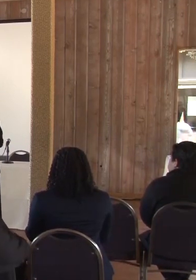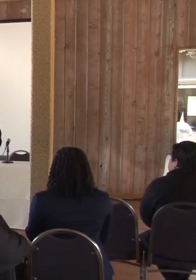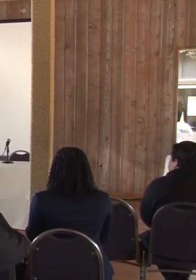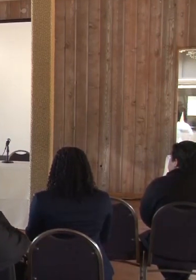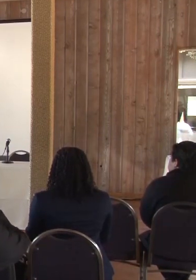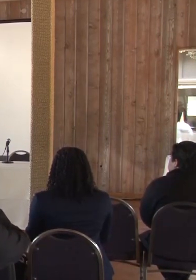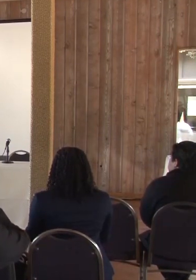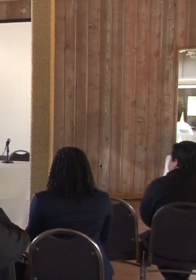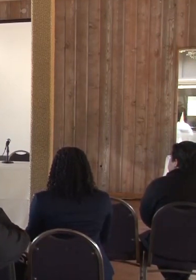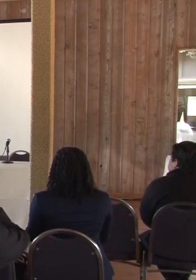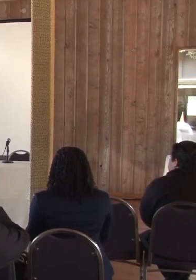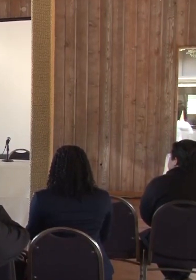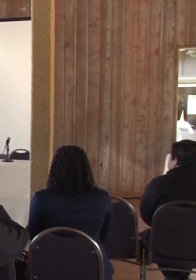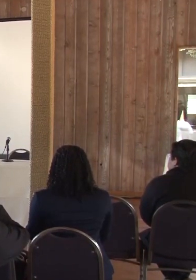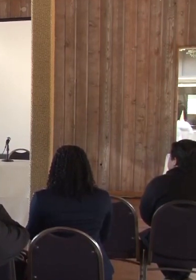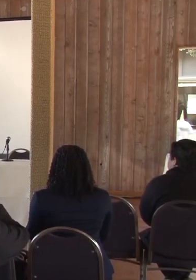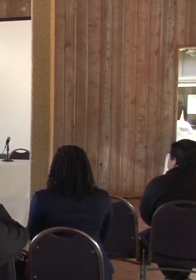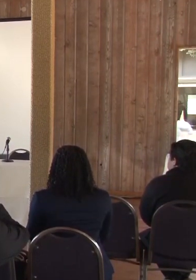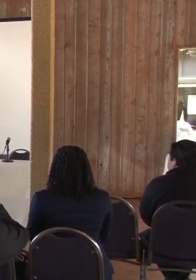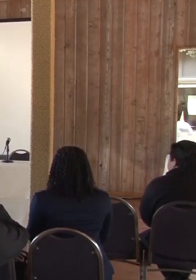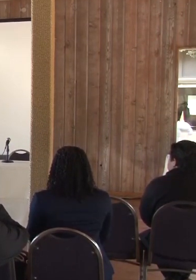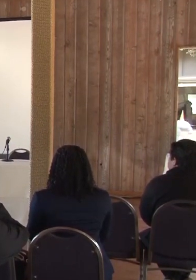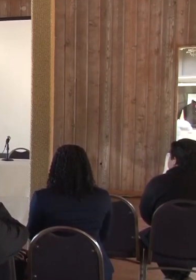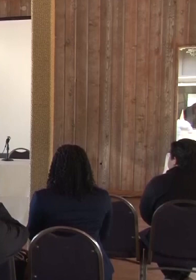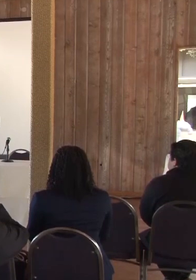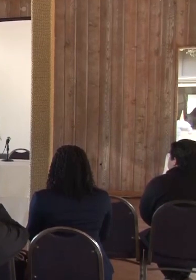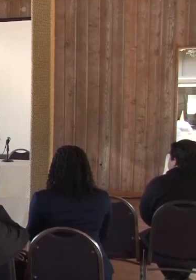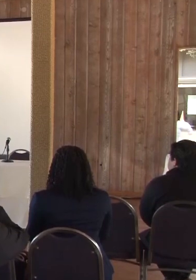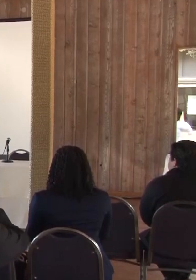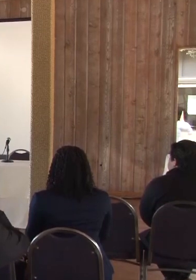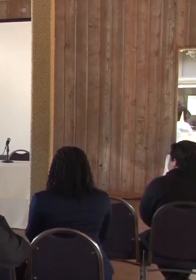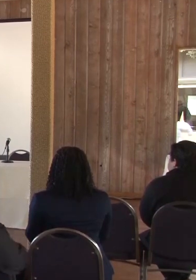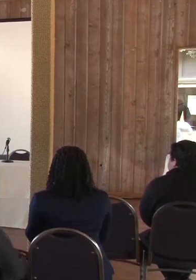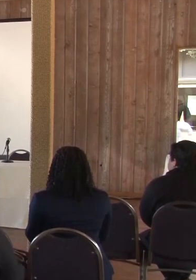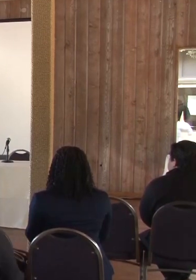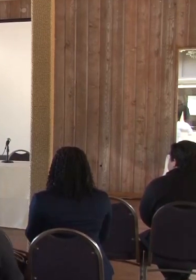to learn about accessibility and how to create equal access for all.